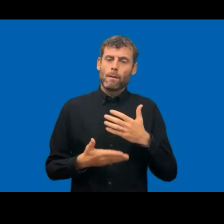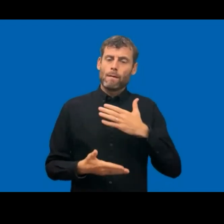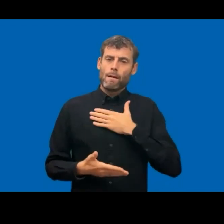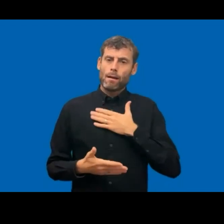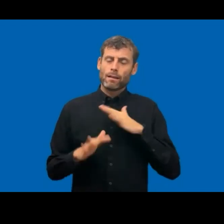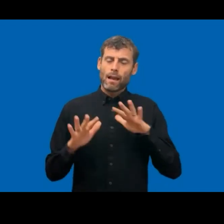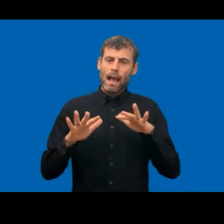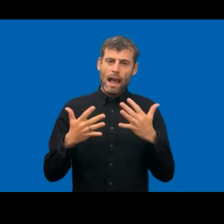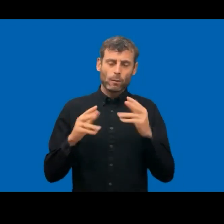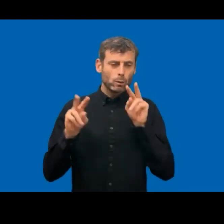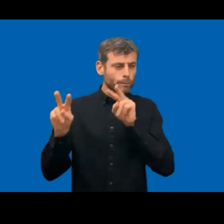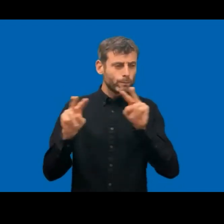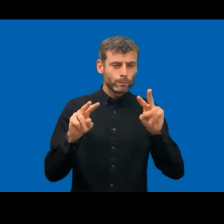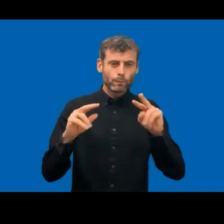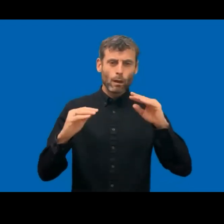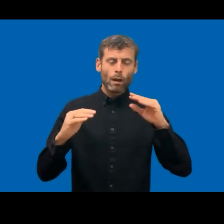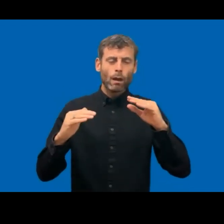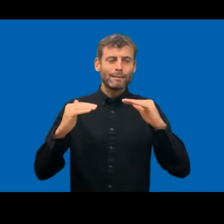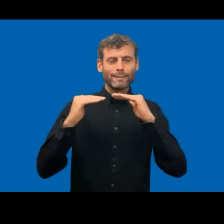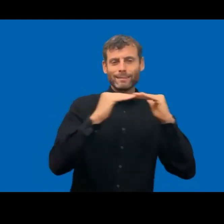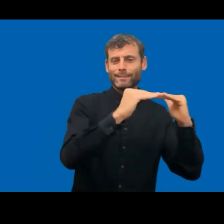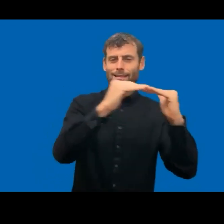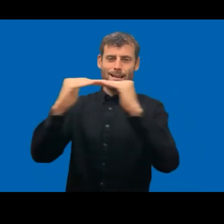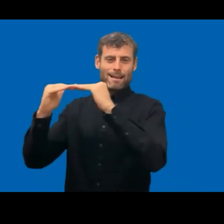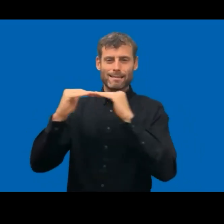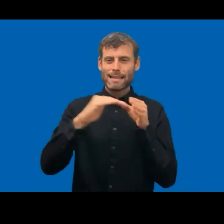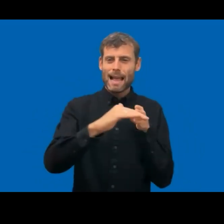So we have made an interface with based on the principle guidelines and the success